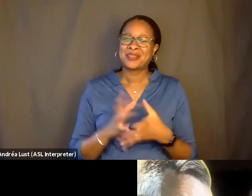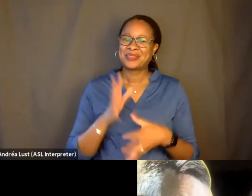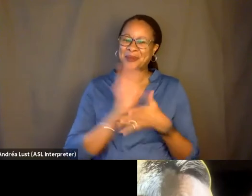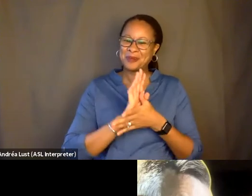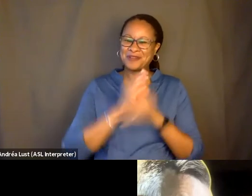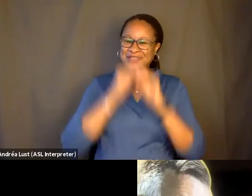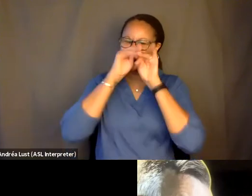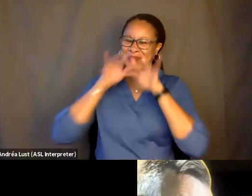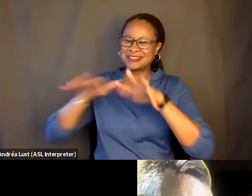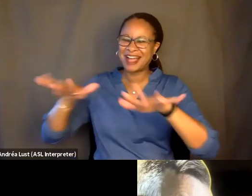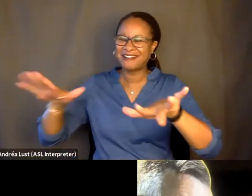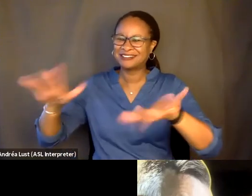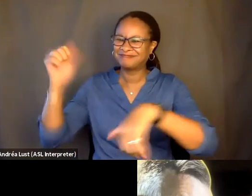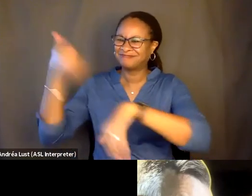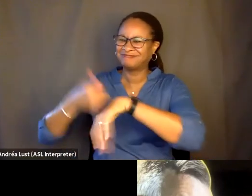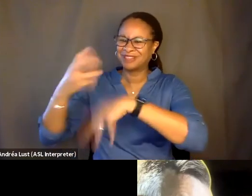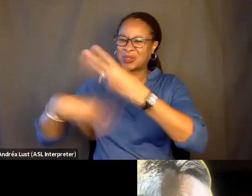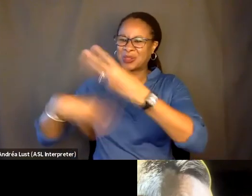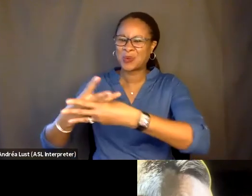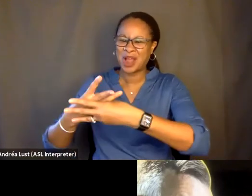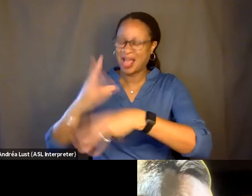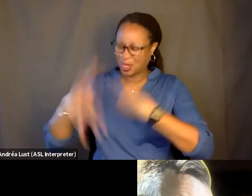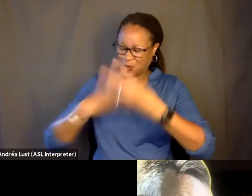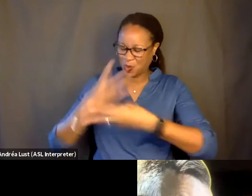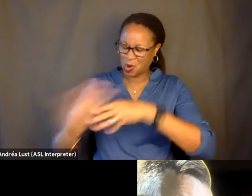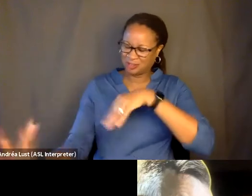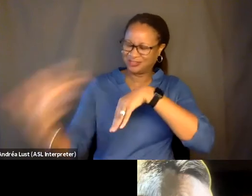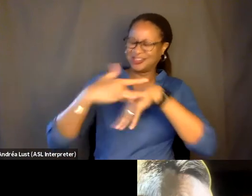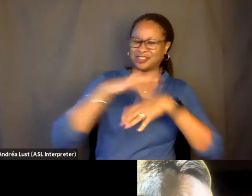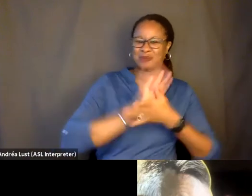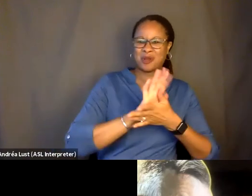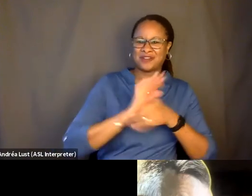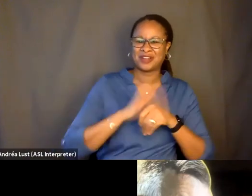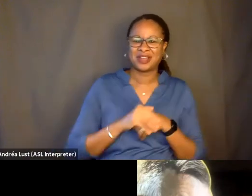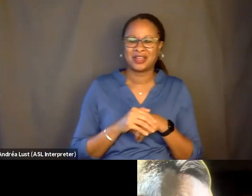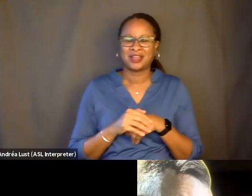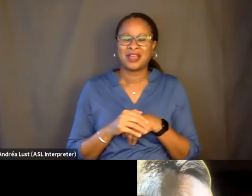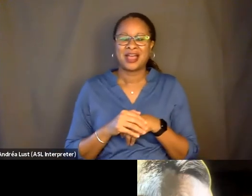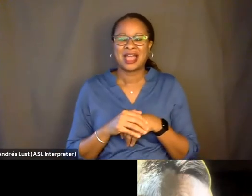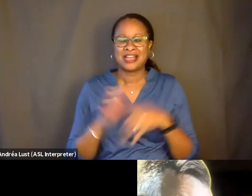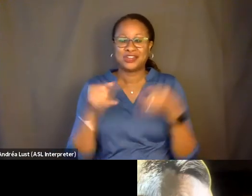and the world spilled out, like-- and you were posed with the ethical line, right?